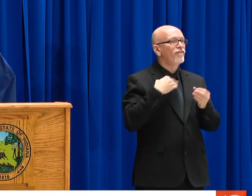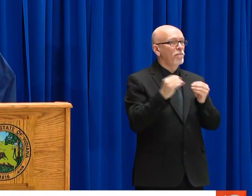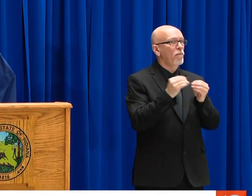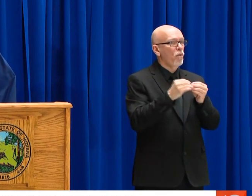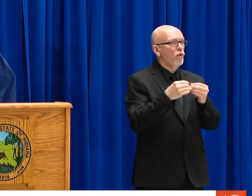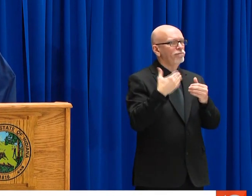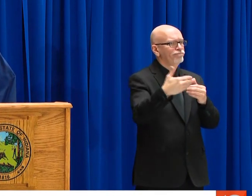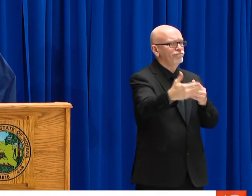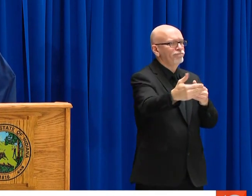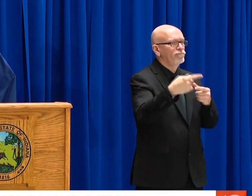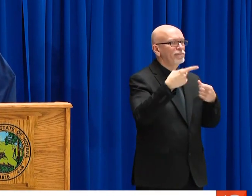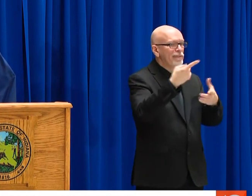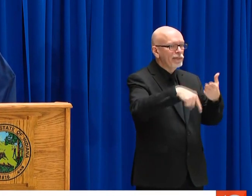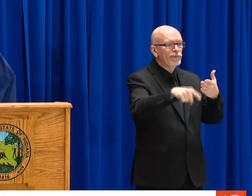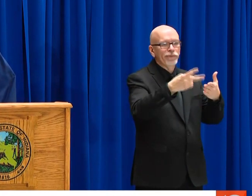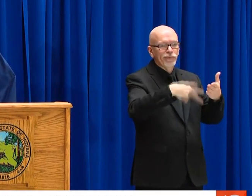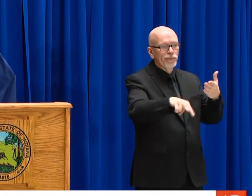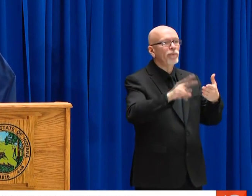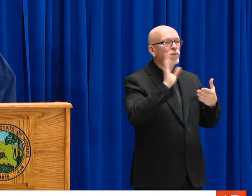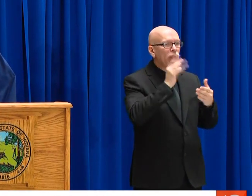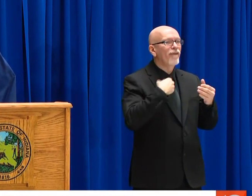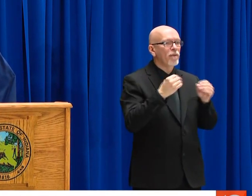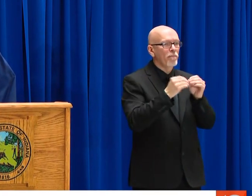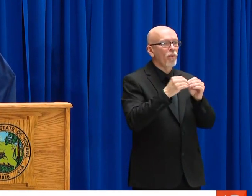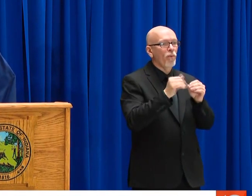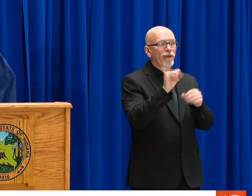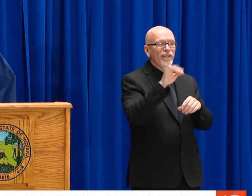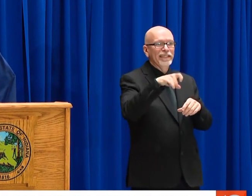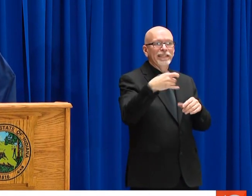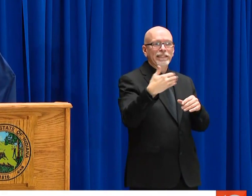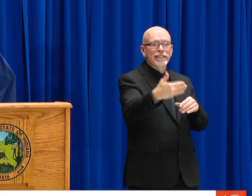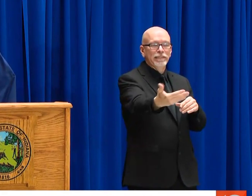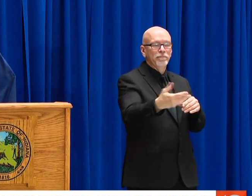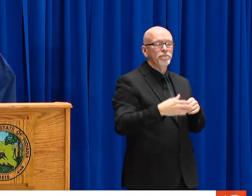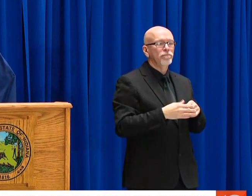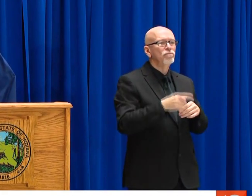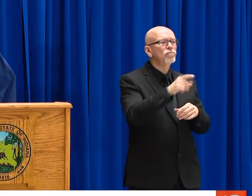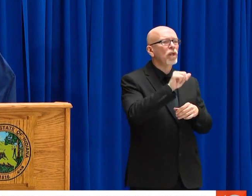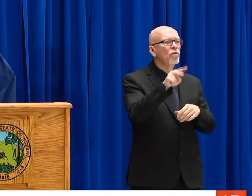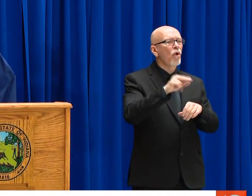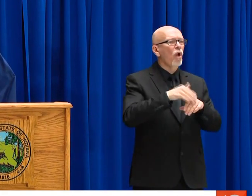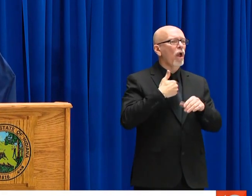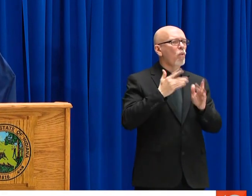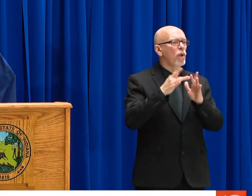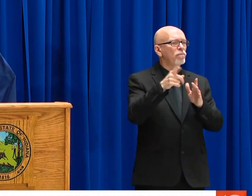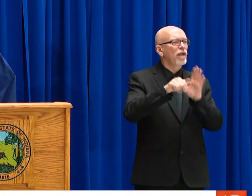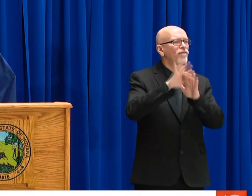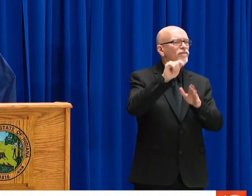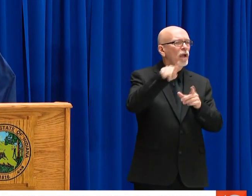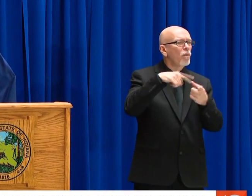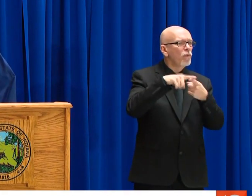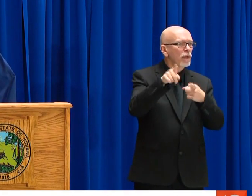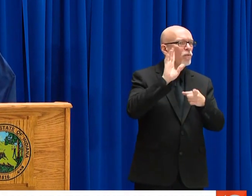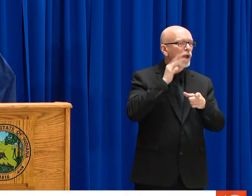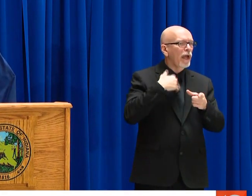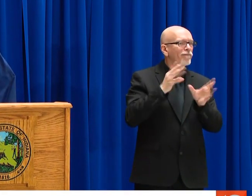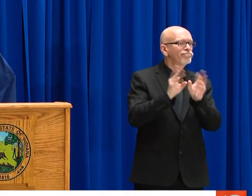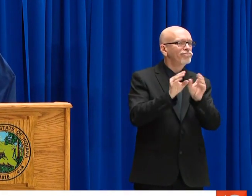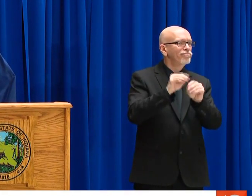PLANNED FOR INDIVIDUALS AND BUSINESSES THAT ARE SCHEDULED FOR THIS WEEK, AND WE'LL SCHEDULE MORE TO COME DURING NEXT WEEK AND THE FOLLOWING